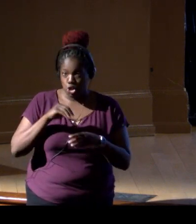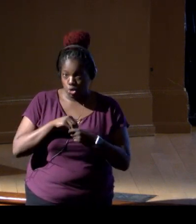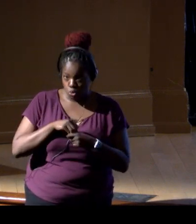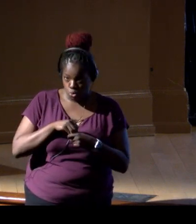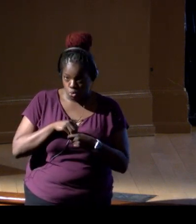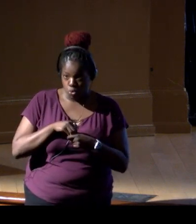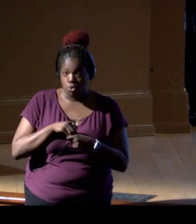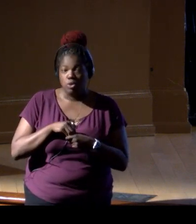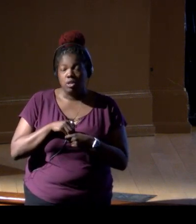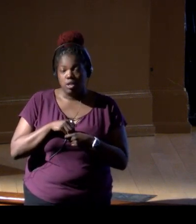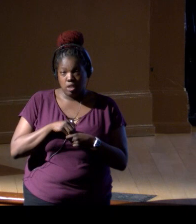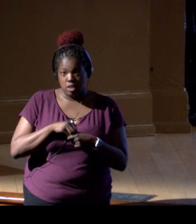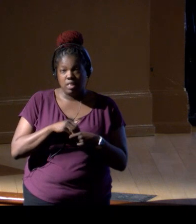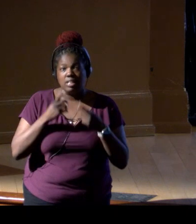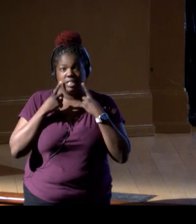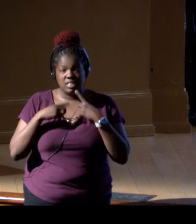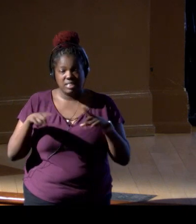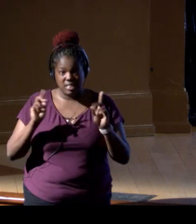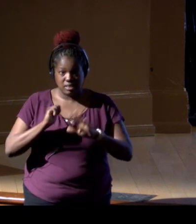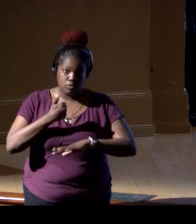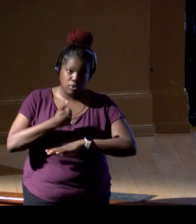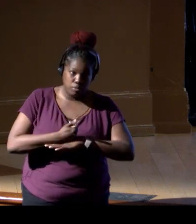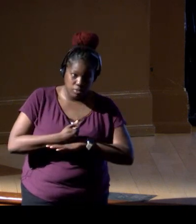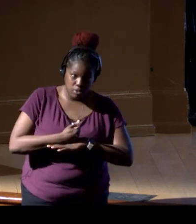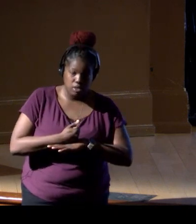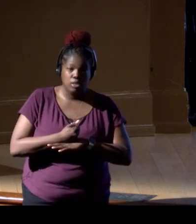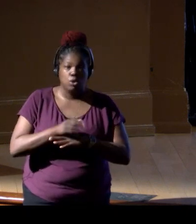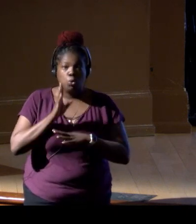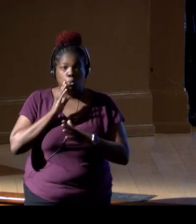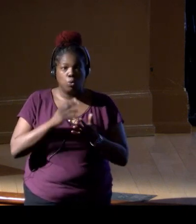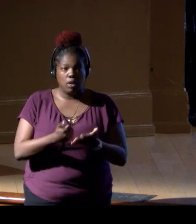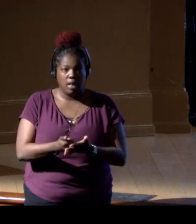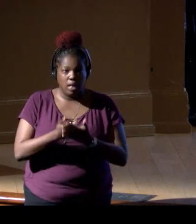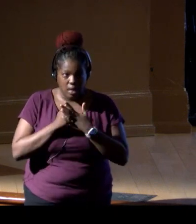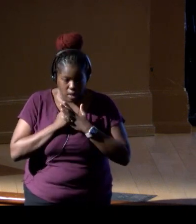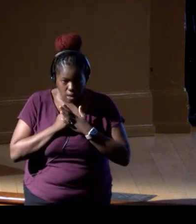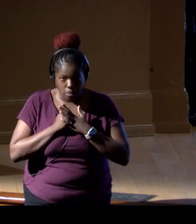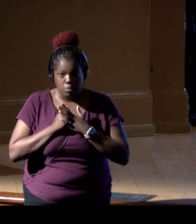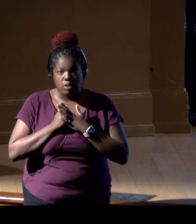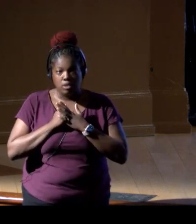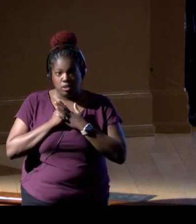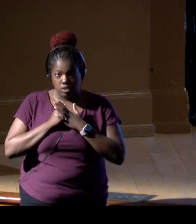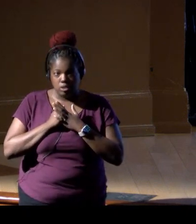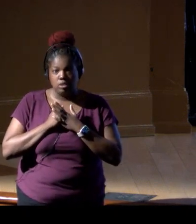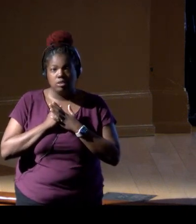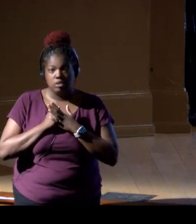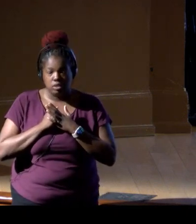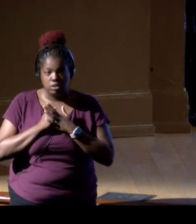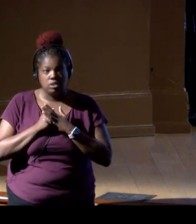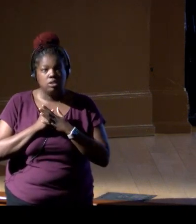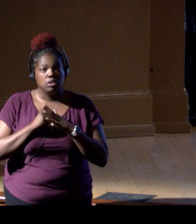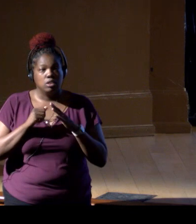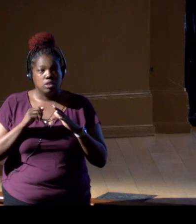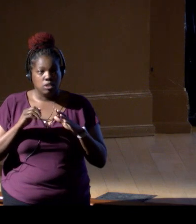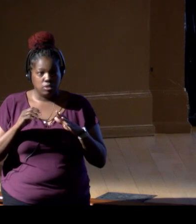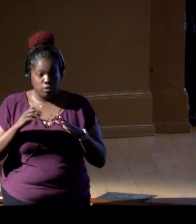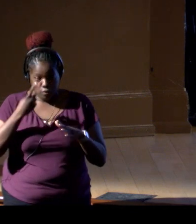and ultimately, the successful implementation will enable us to deliver on our ocean, climate, sustainable ocean economy,